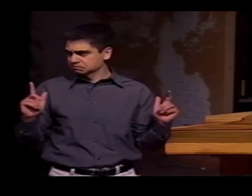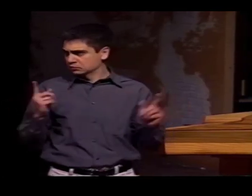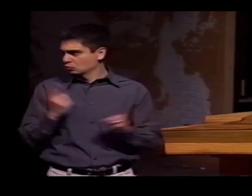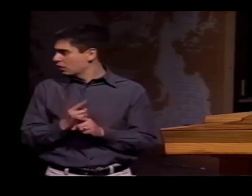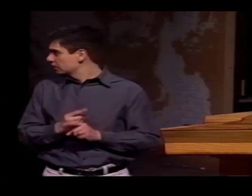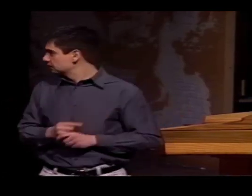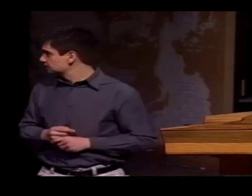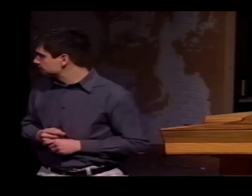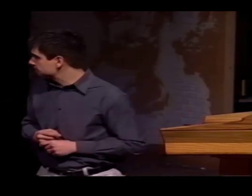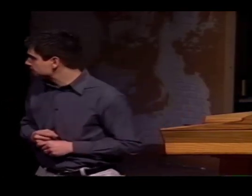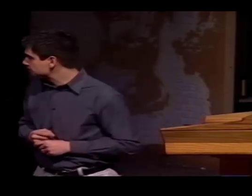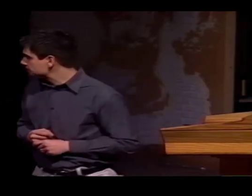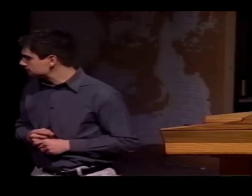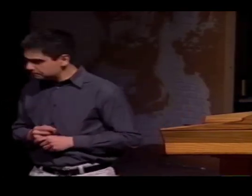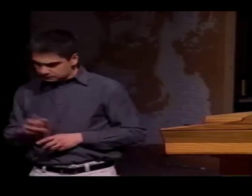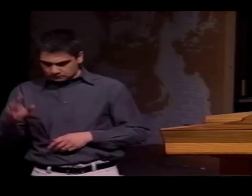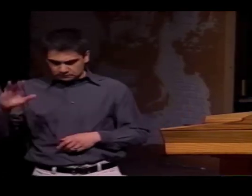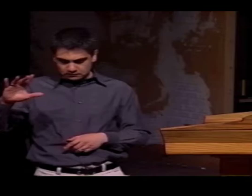AND THE ADJECTIVE FORM.